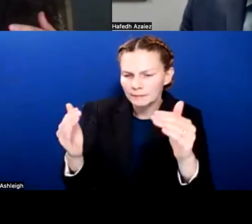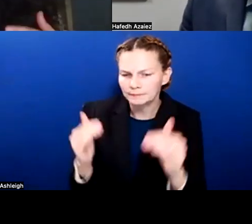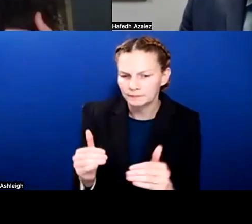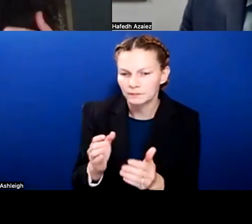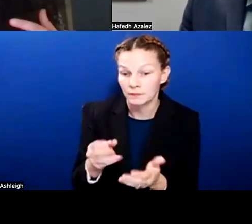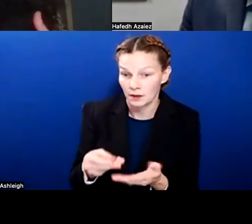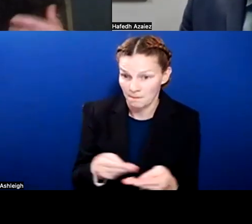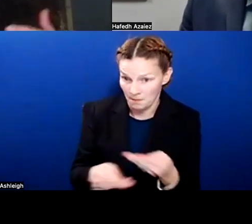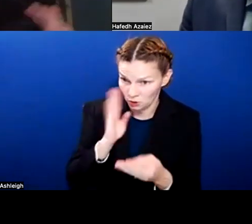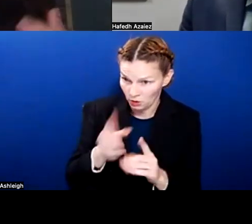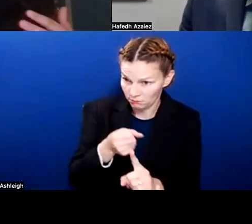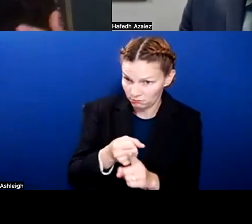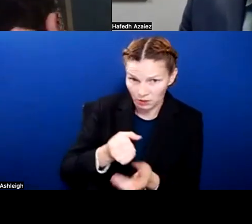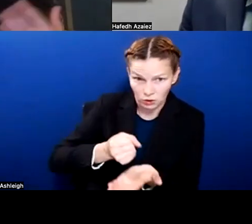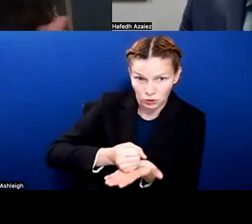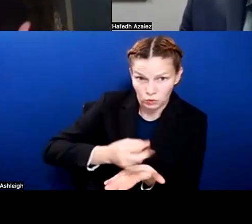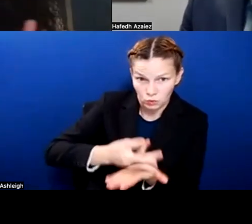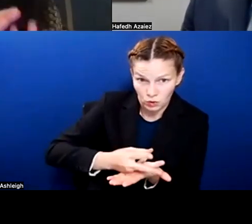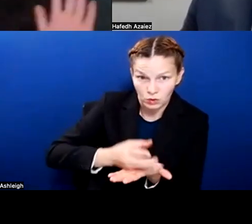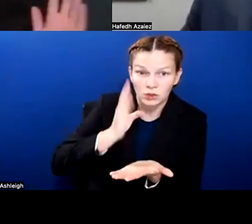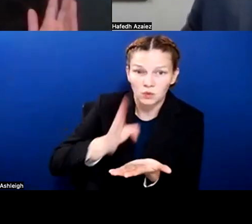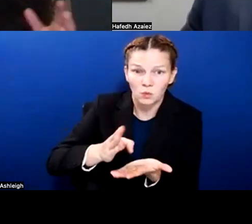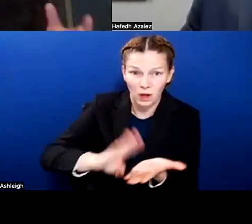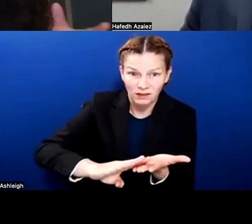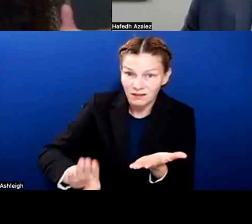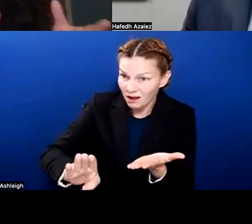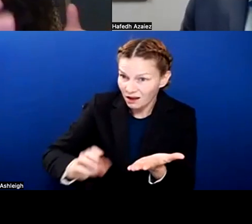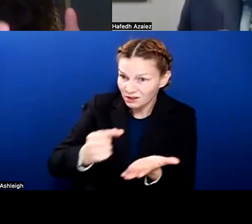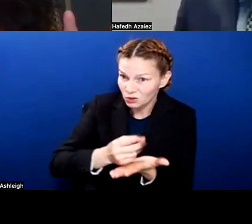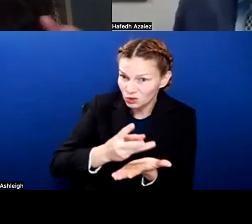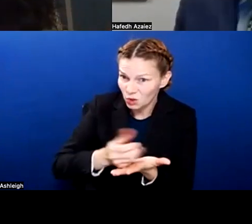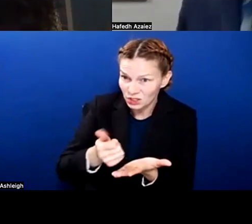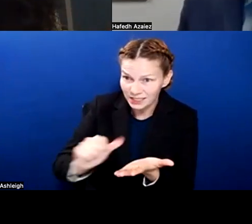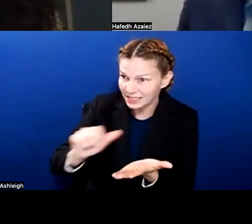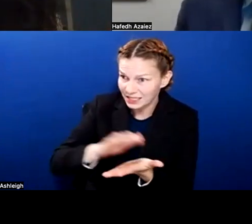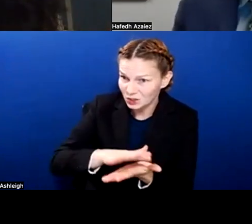Will social workers be cut at any of the schools? I know you said- No, it's not gonna happen.